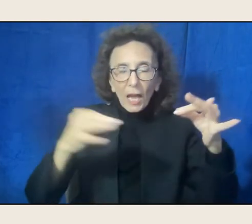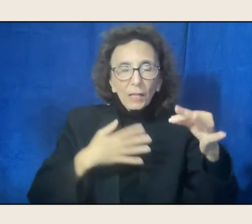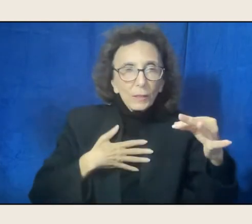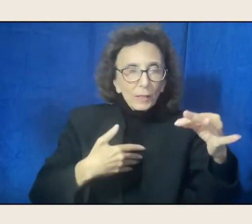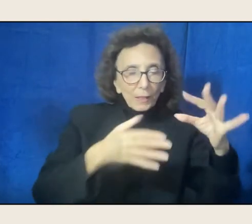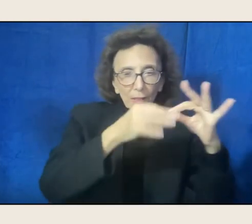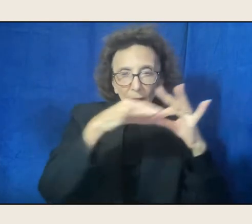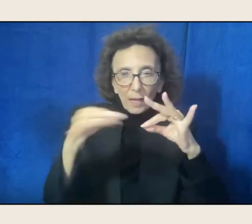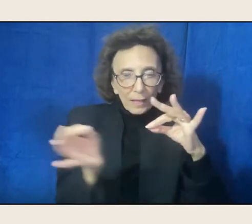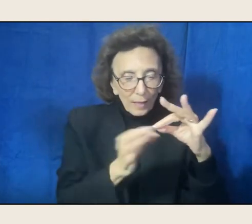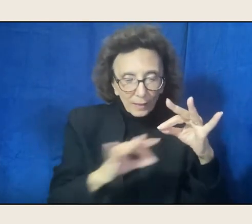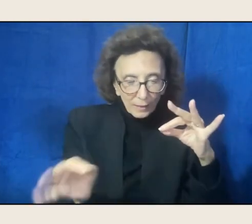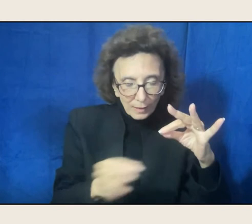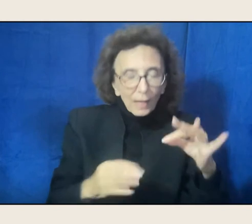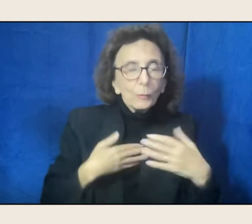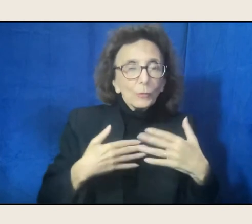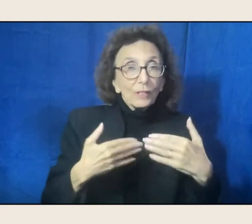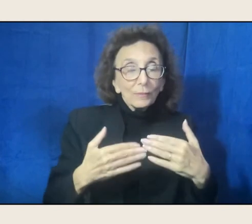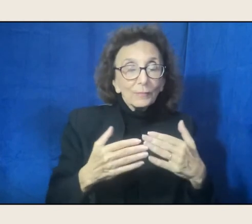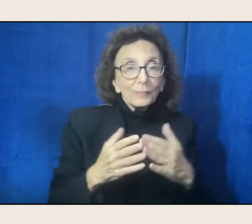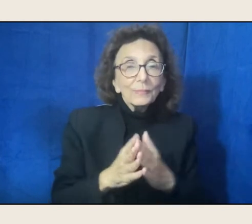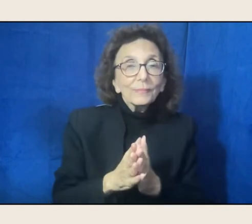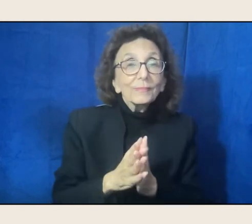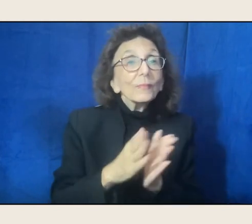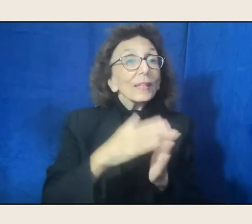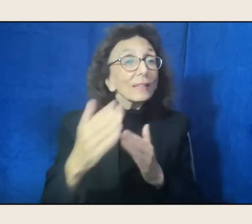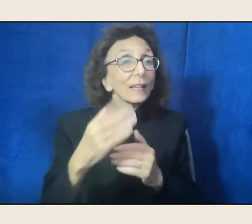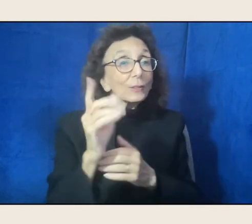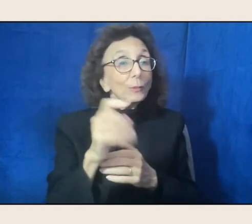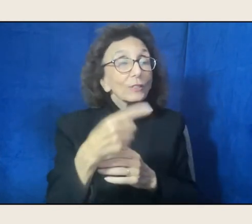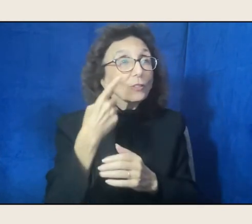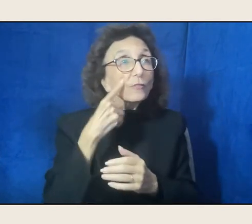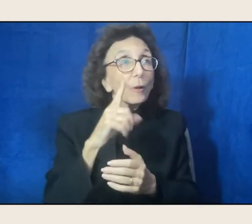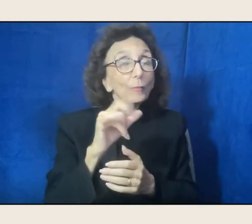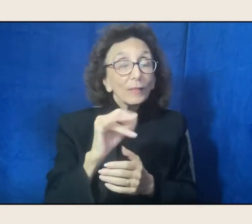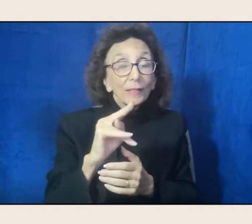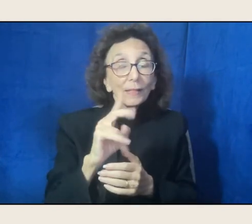This question comes from Linda Barkus in,